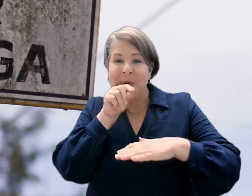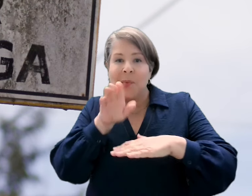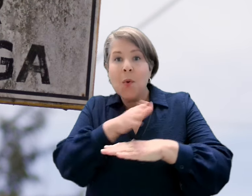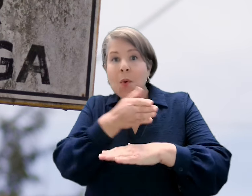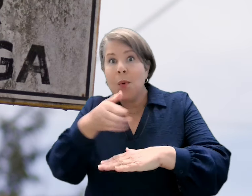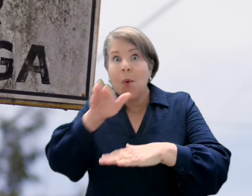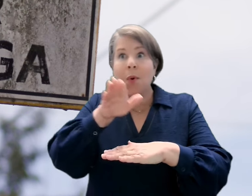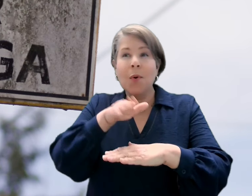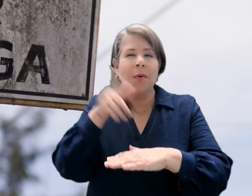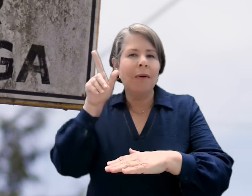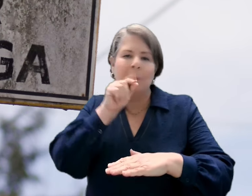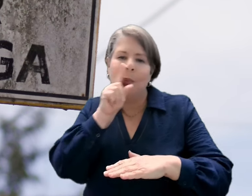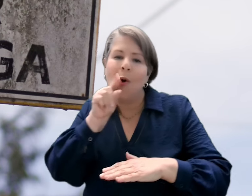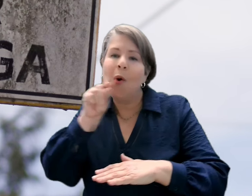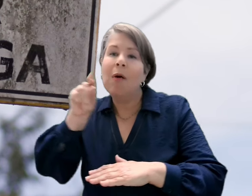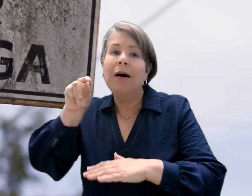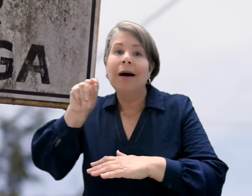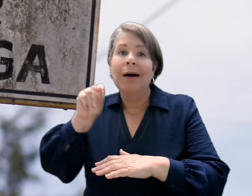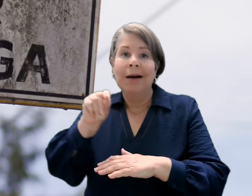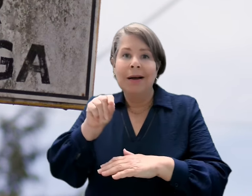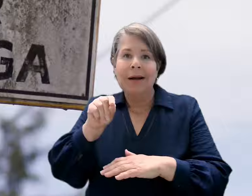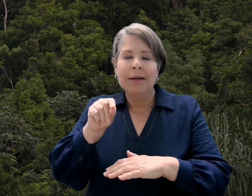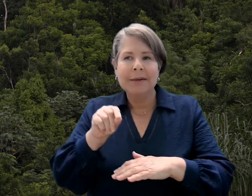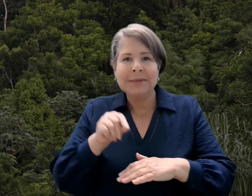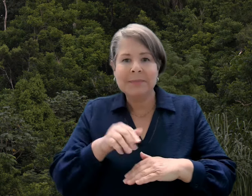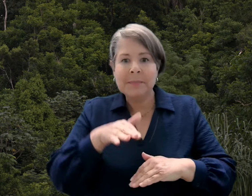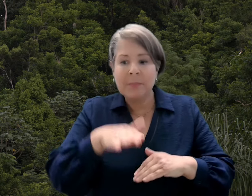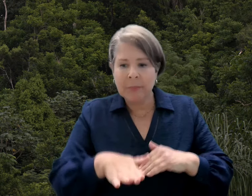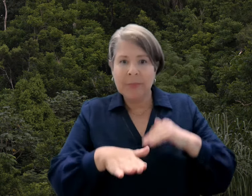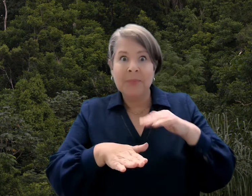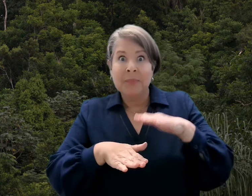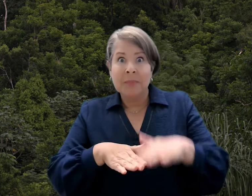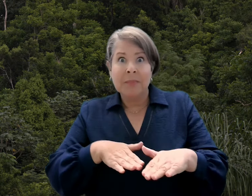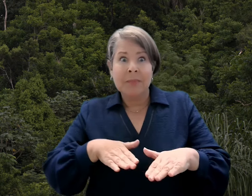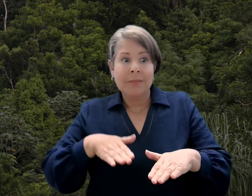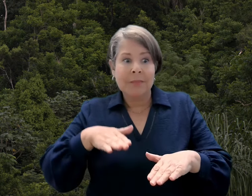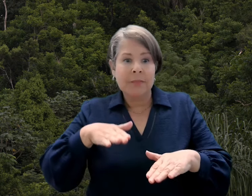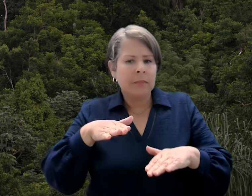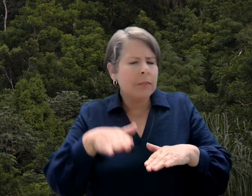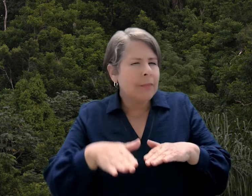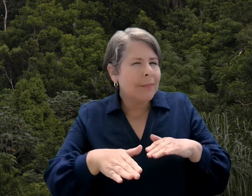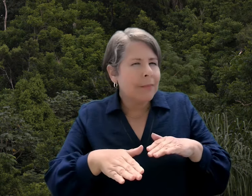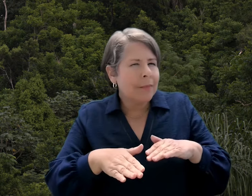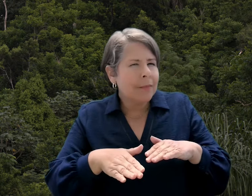I loved following him around. I always had a million questions.